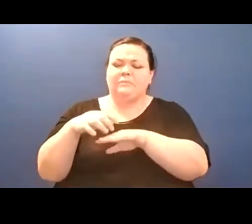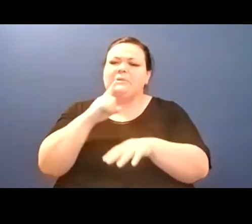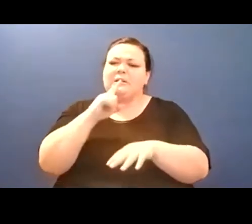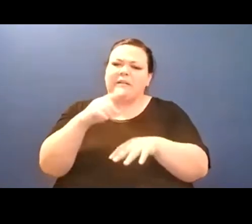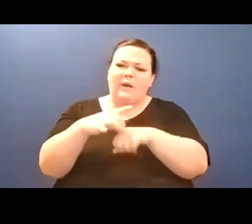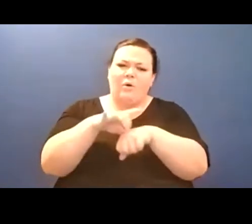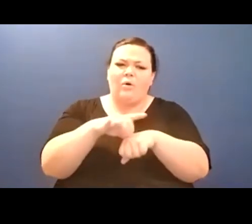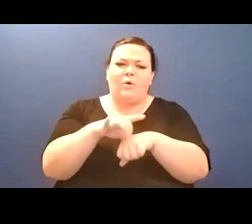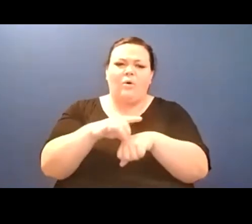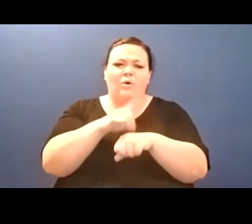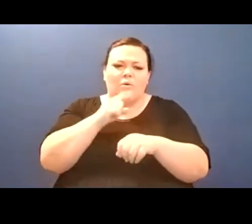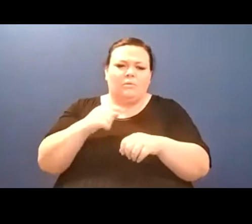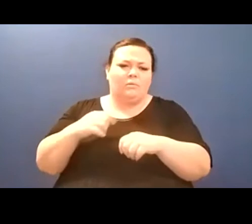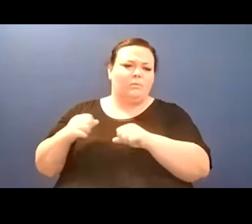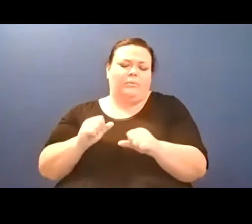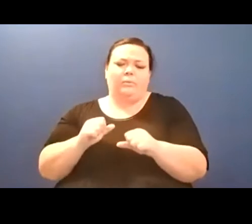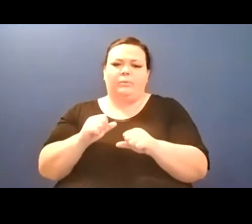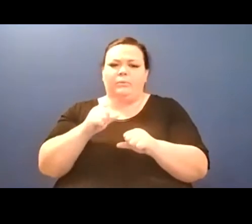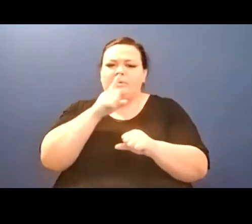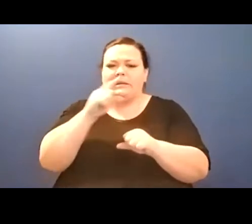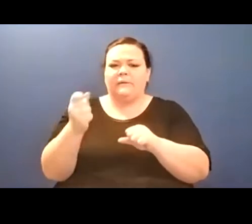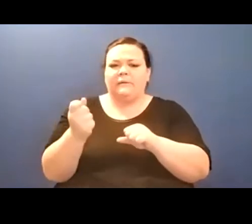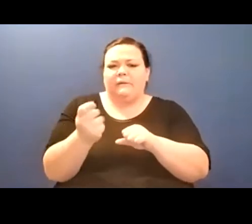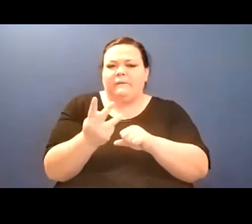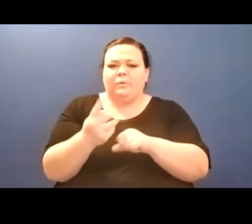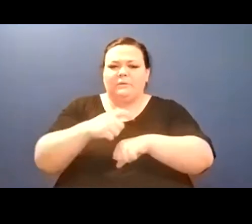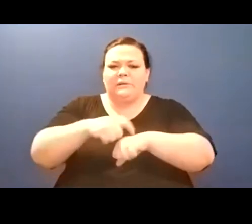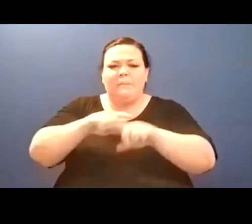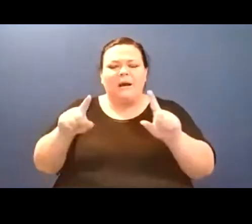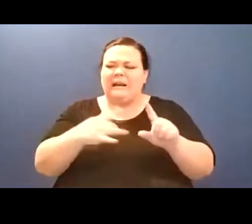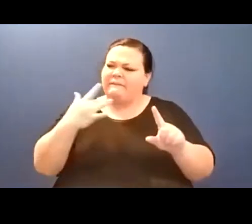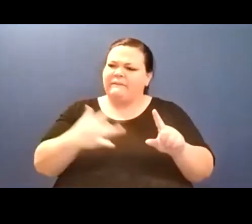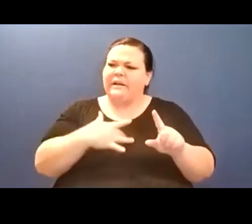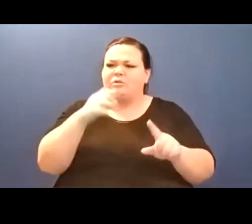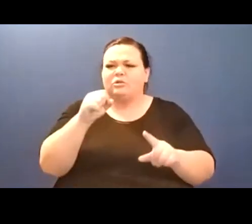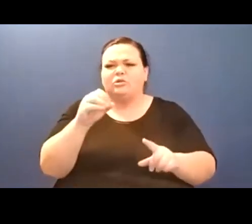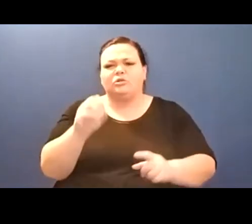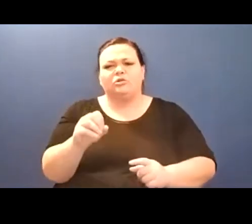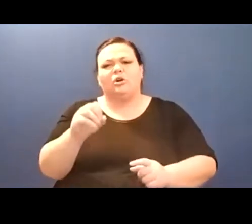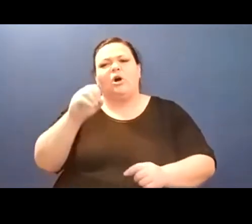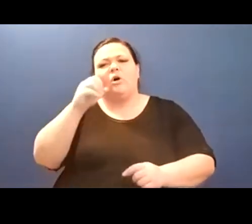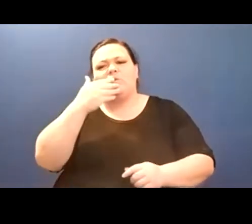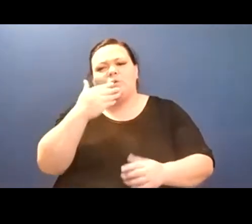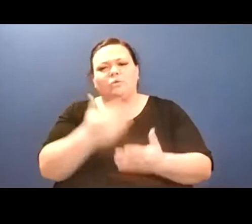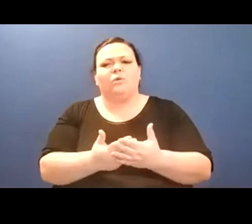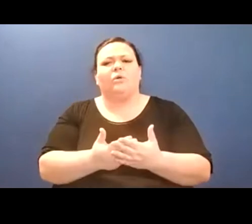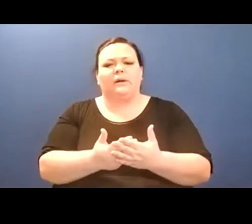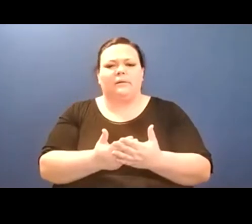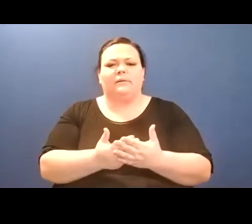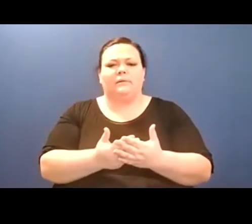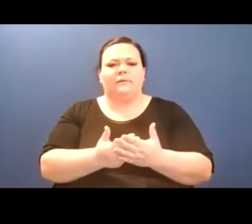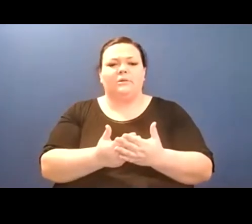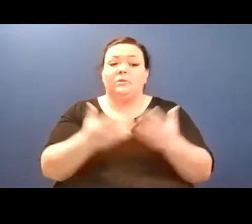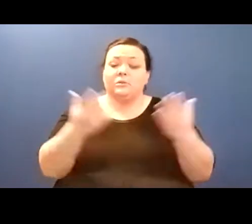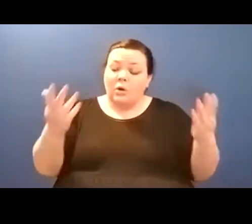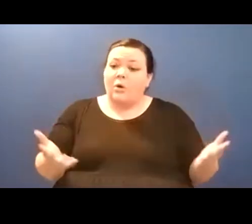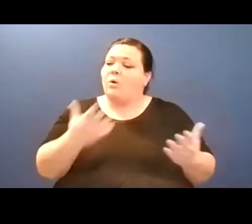under the tree ... and is this the posture? Doubt has this surface to it// like the skin of milk but